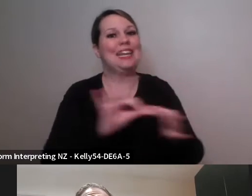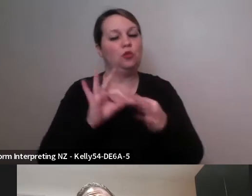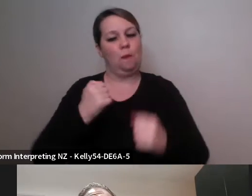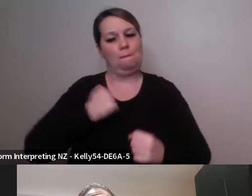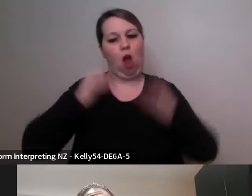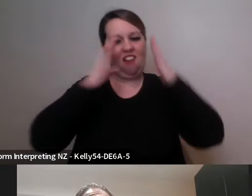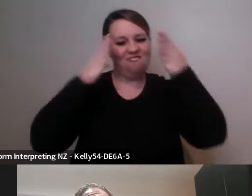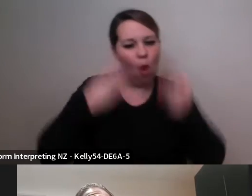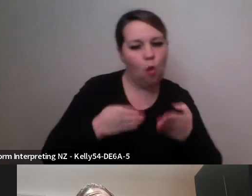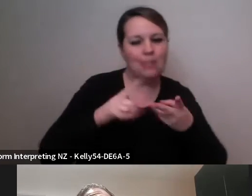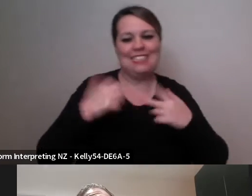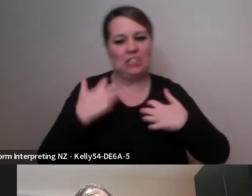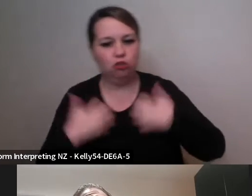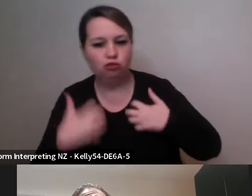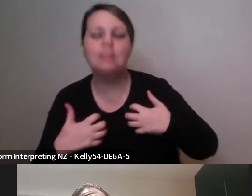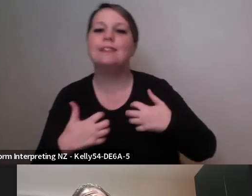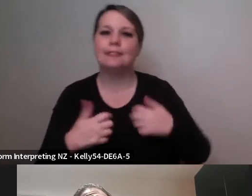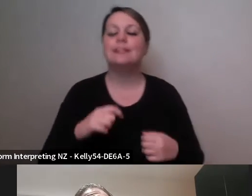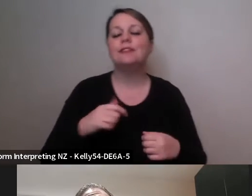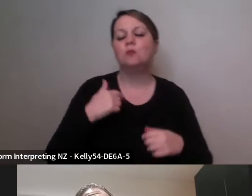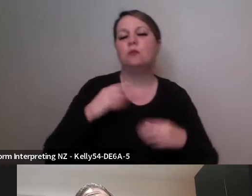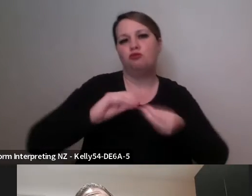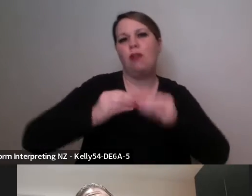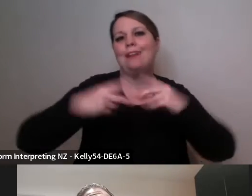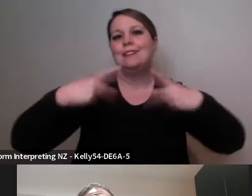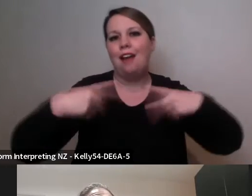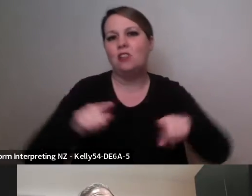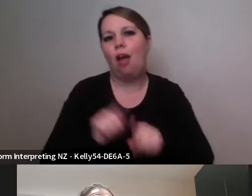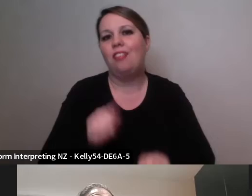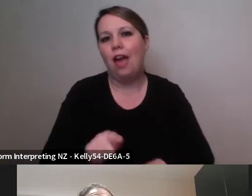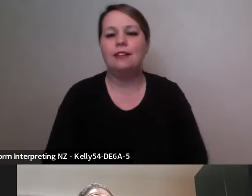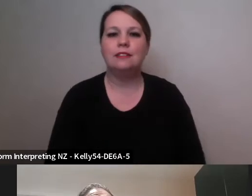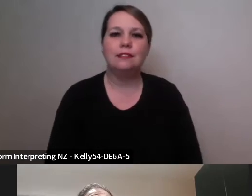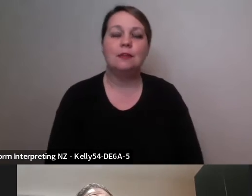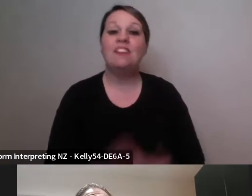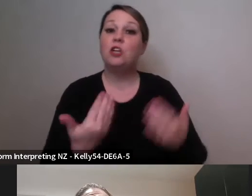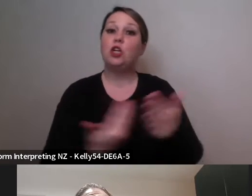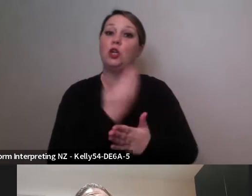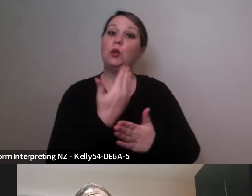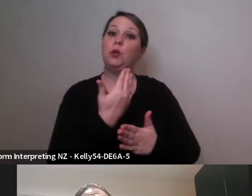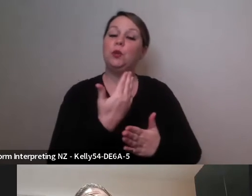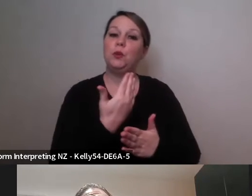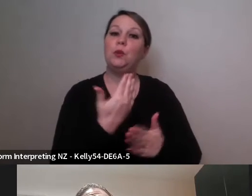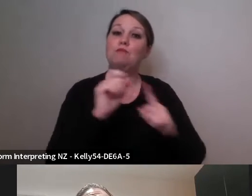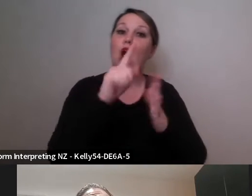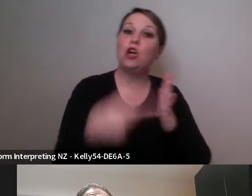do try to go into a new project or a new creative development with a fresh new book with fresh